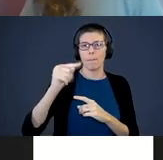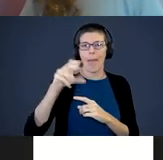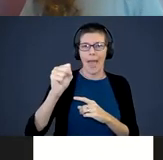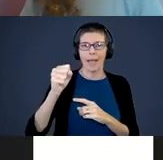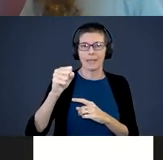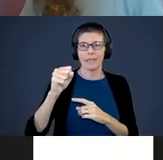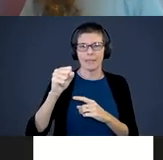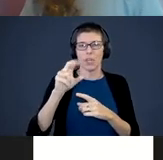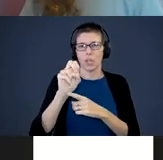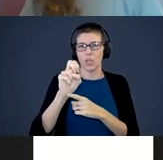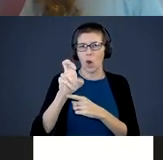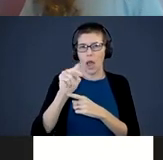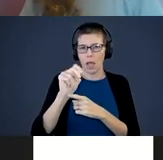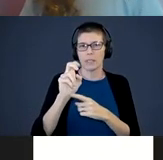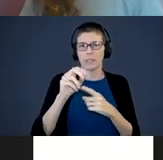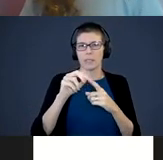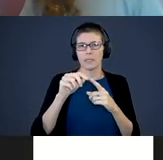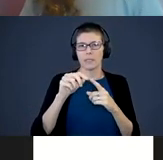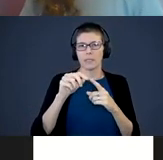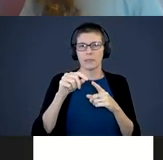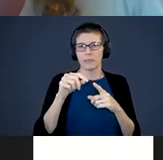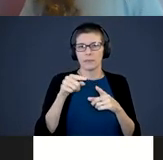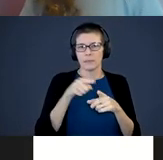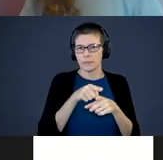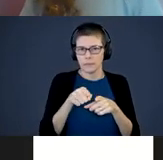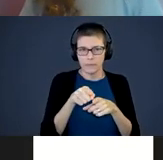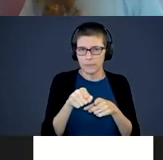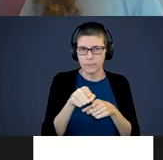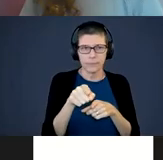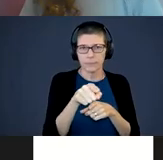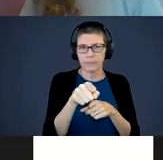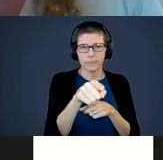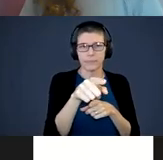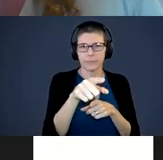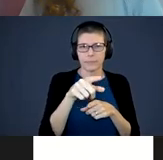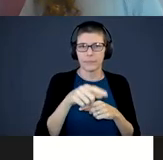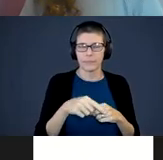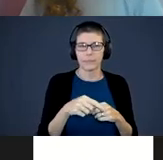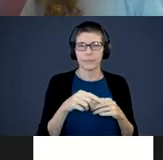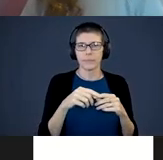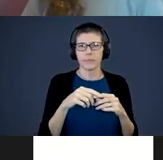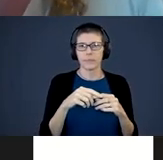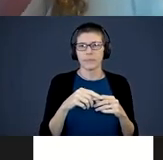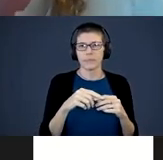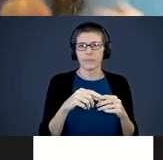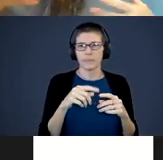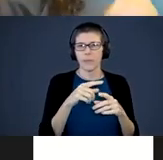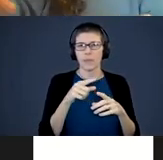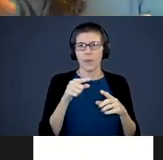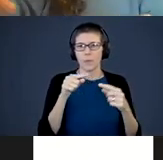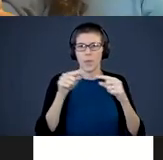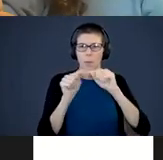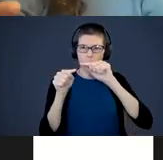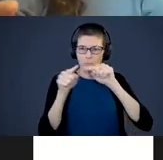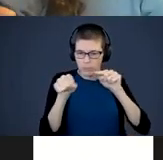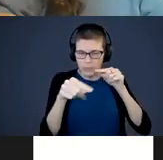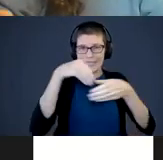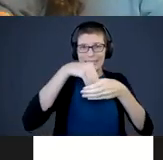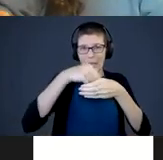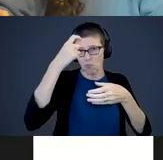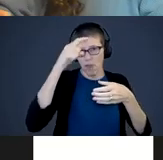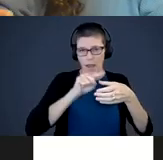moving along neural pathways moving into areas of the brain where they will connect